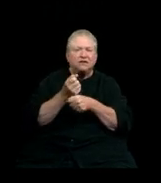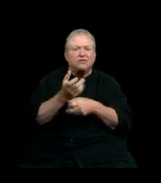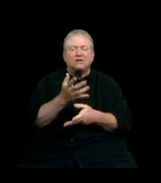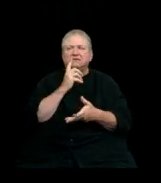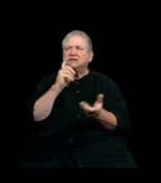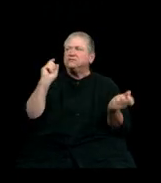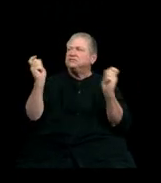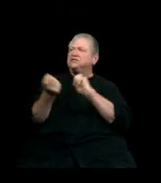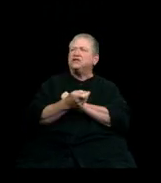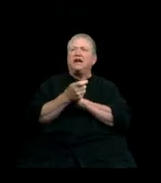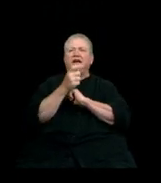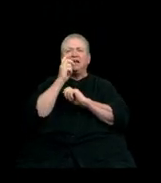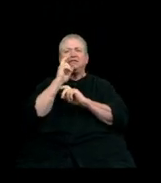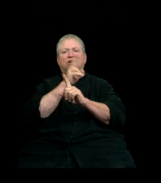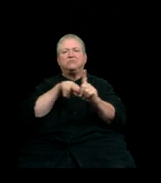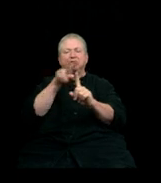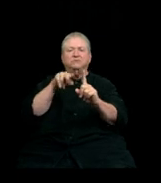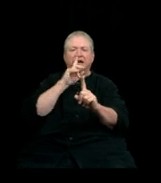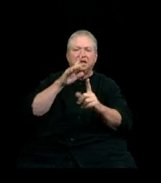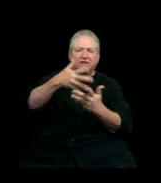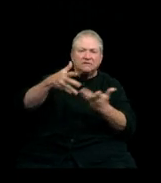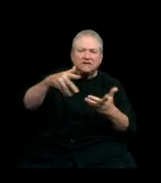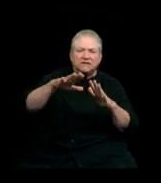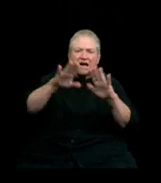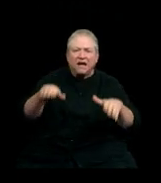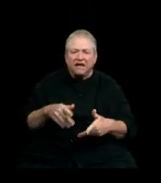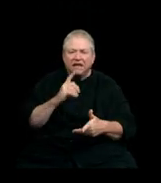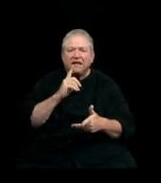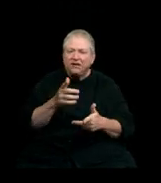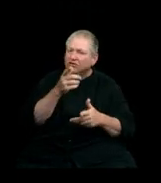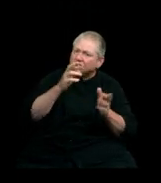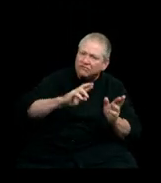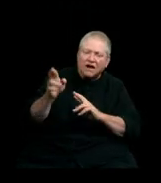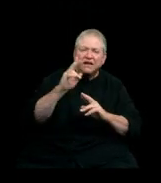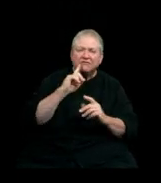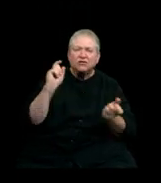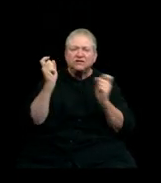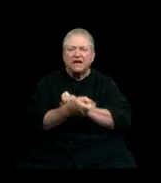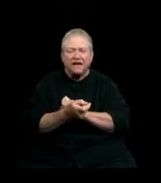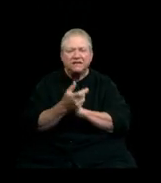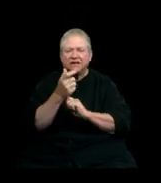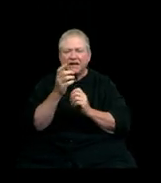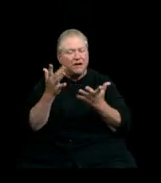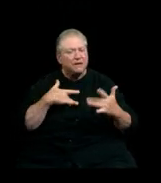You are all graduating into a world more ready for change and I can't wait to see what you do with it.